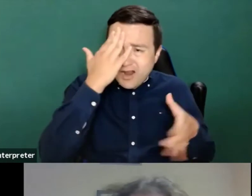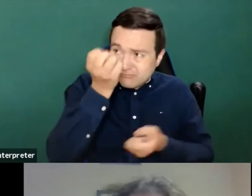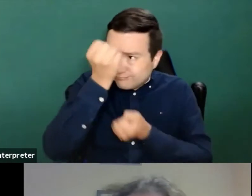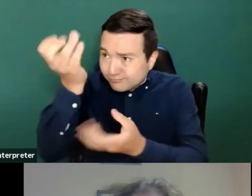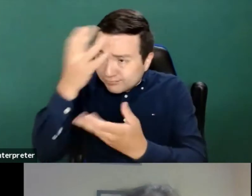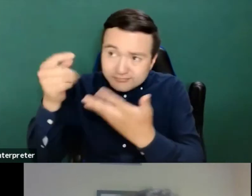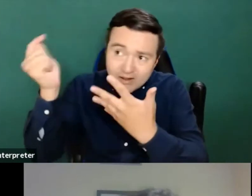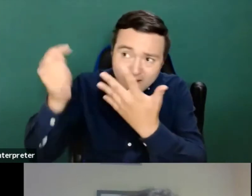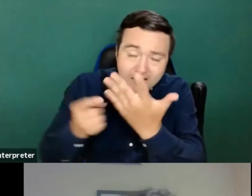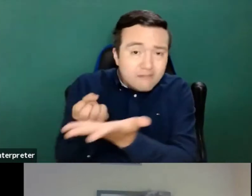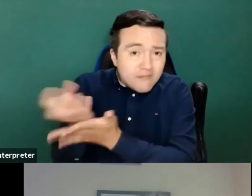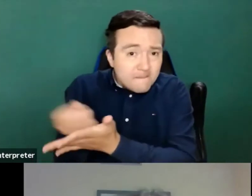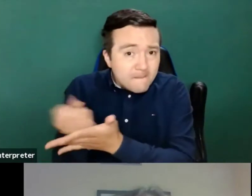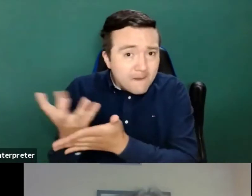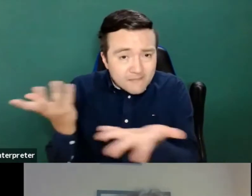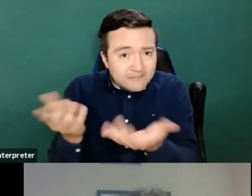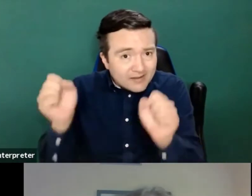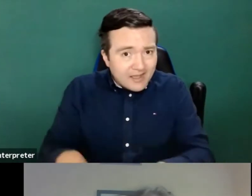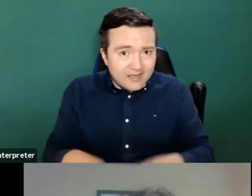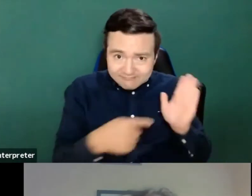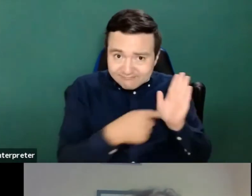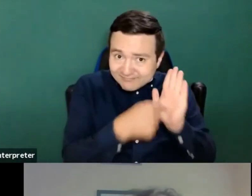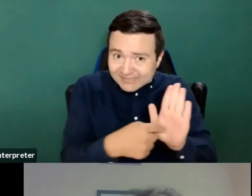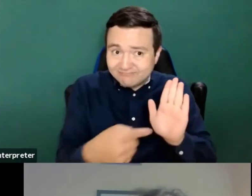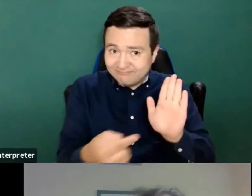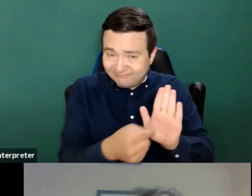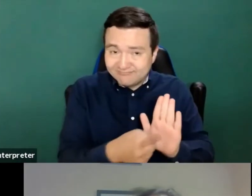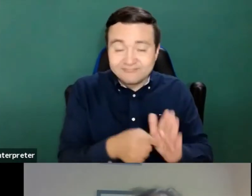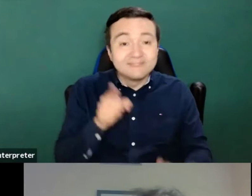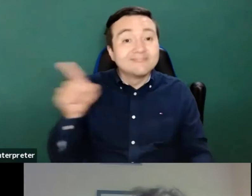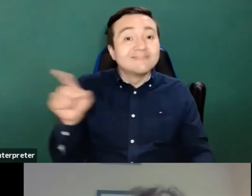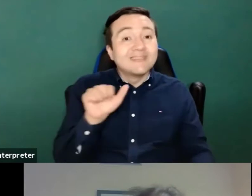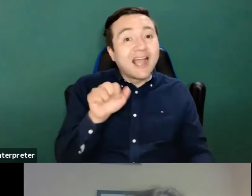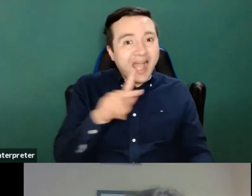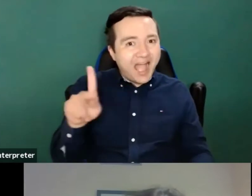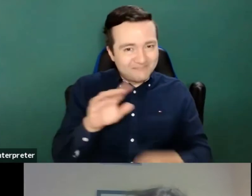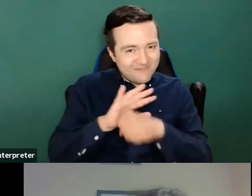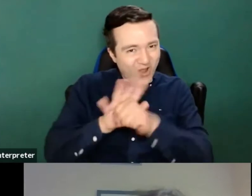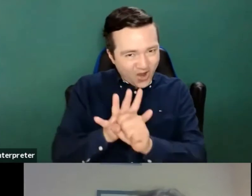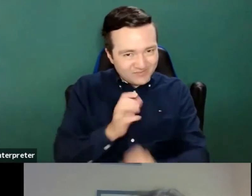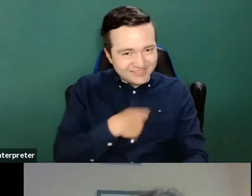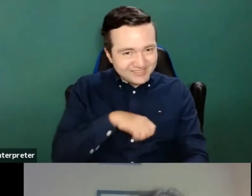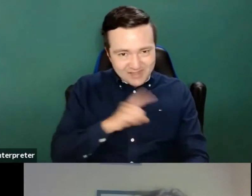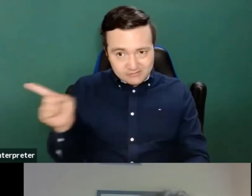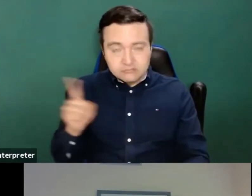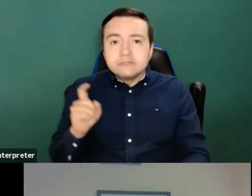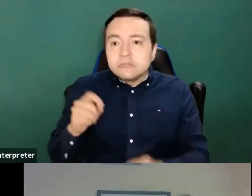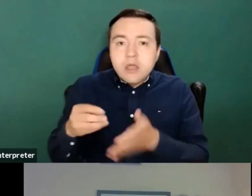I bet this example this app would have been less expensive to developer to be to be in